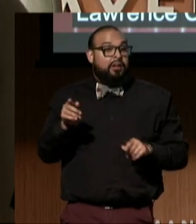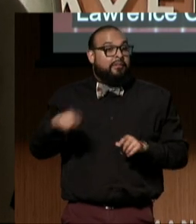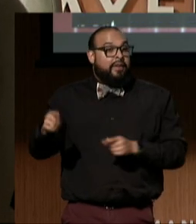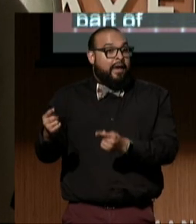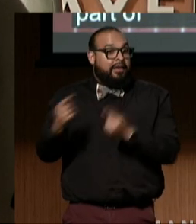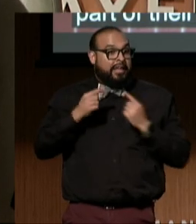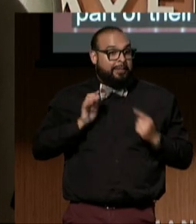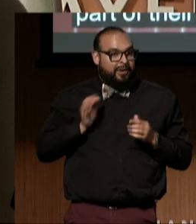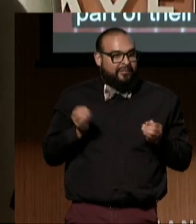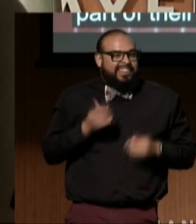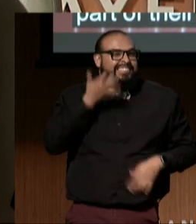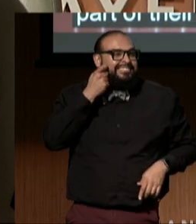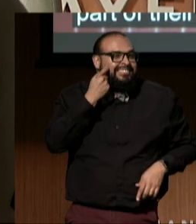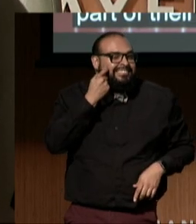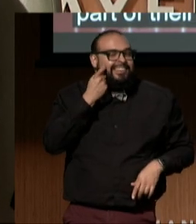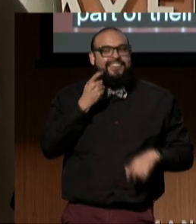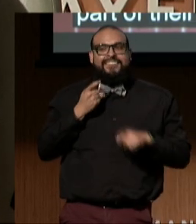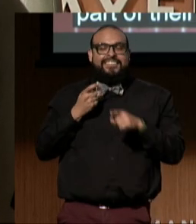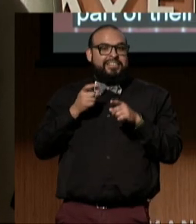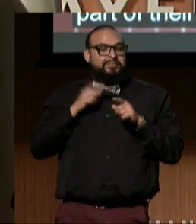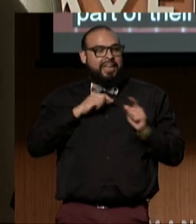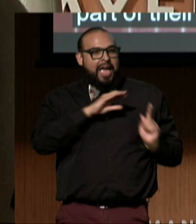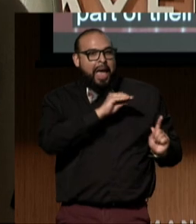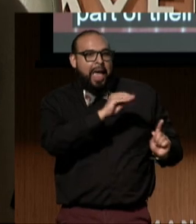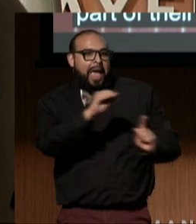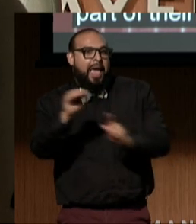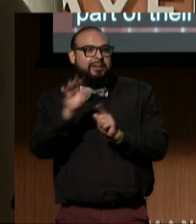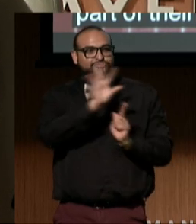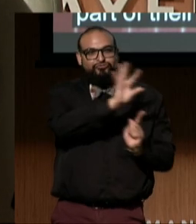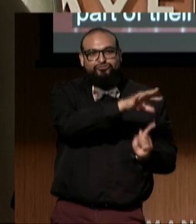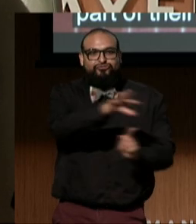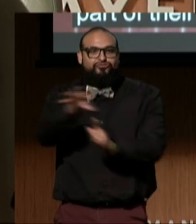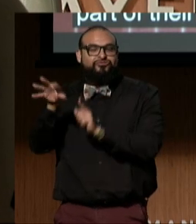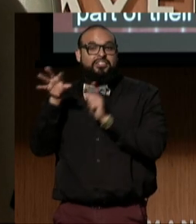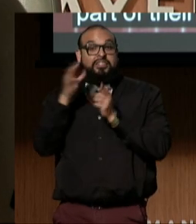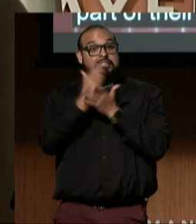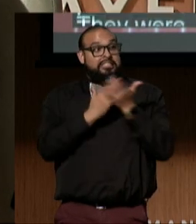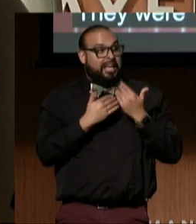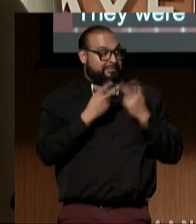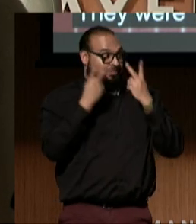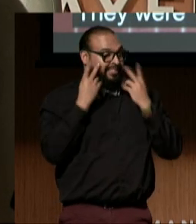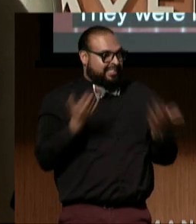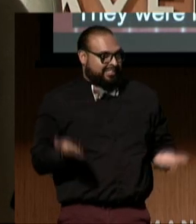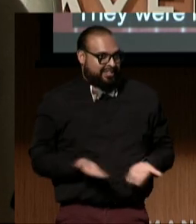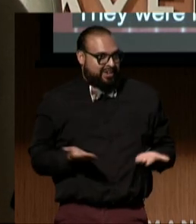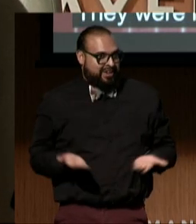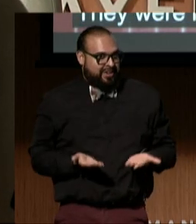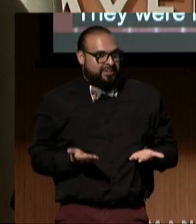and they took photos and videos, some of it's displayed here at the back of the table.